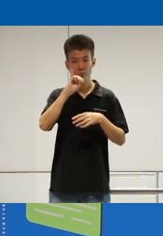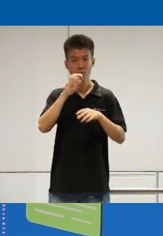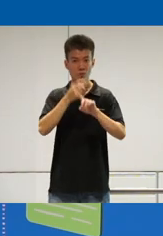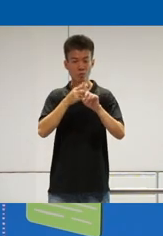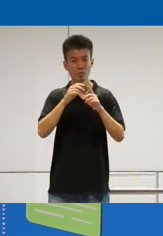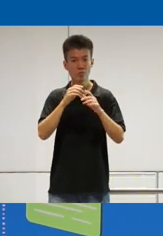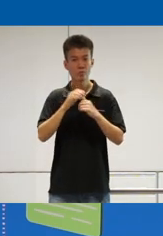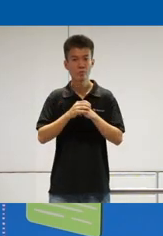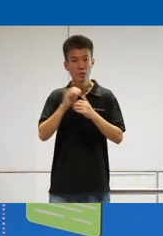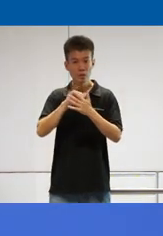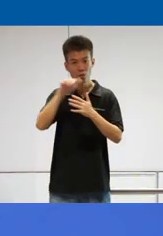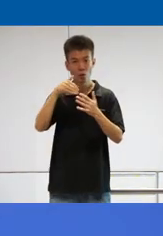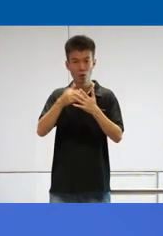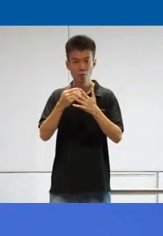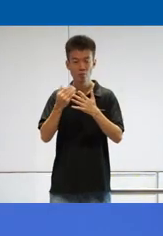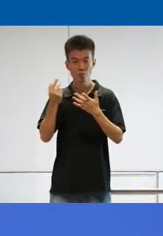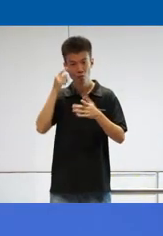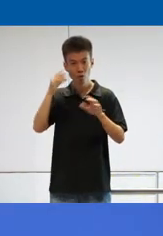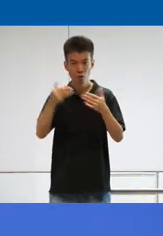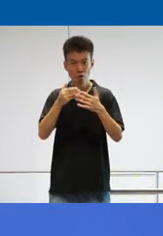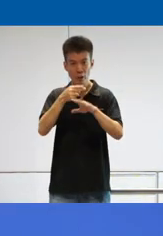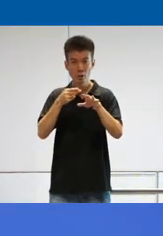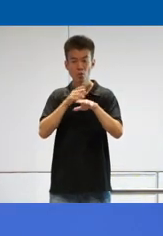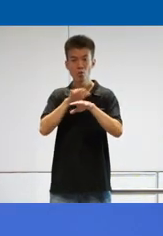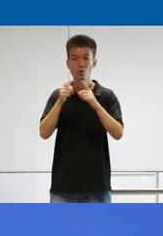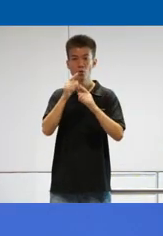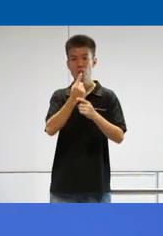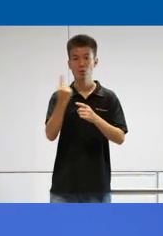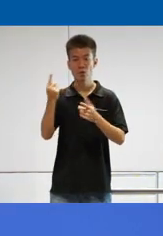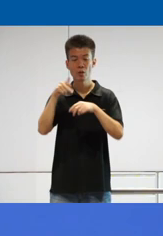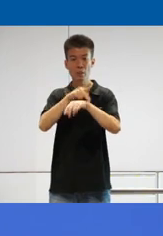so that's all I'll do for introductions and I'll hand over to each of the panelists to introduce